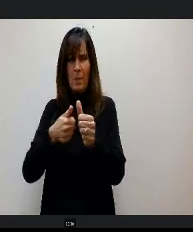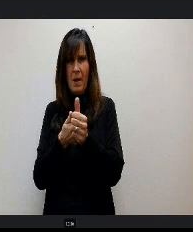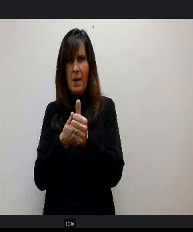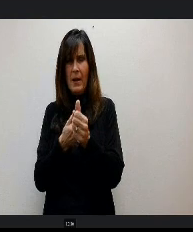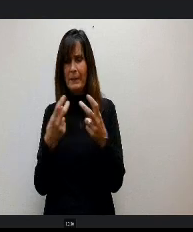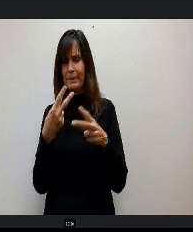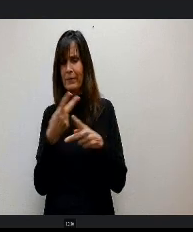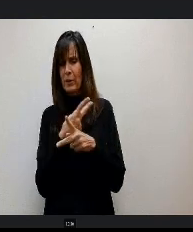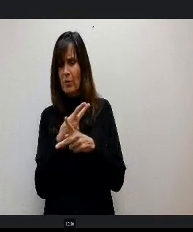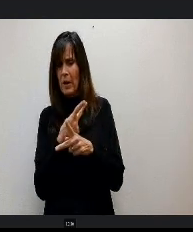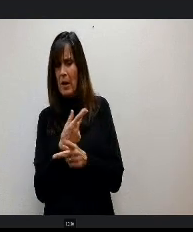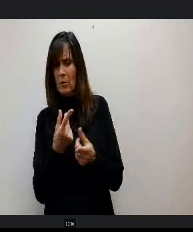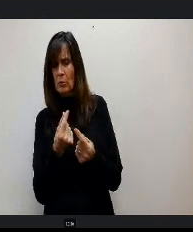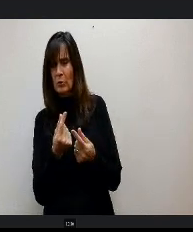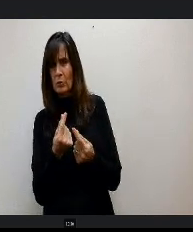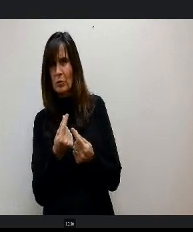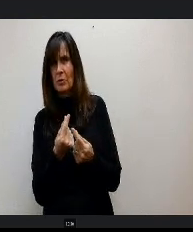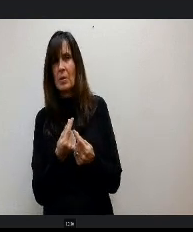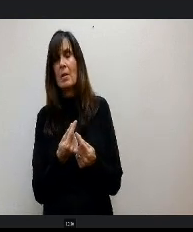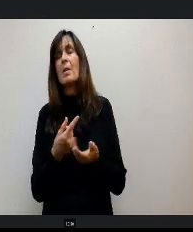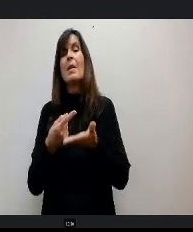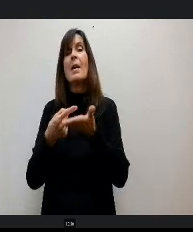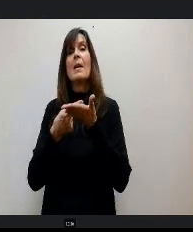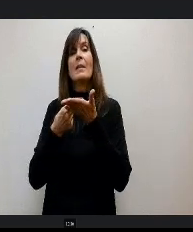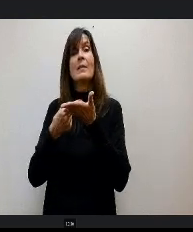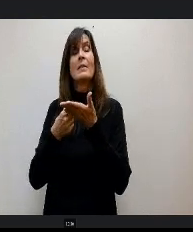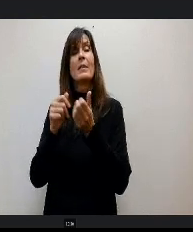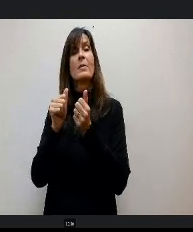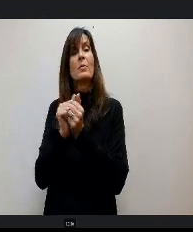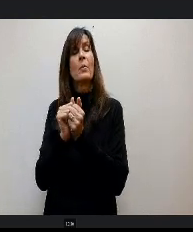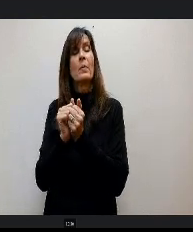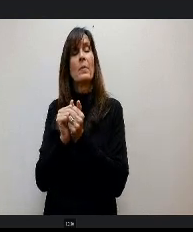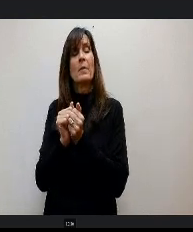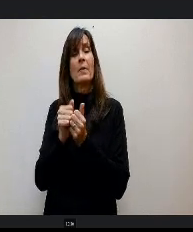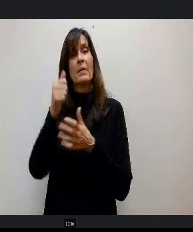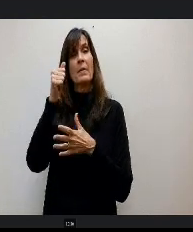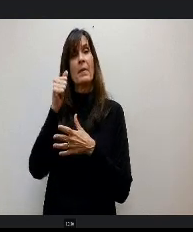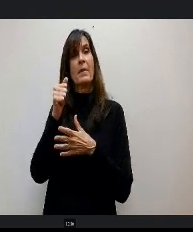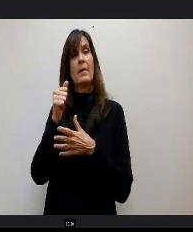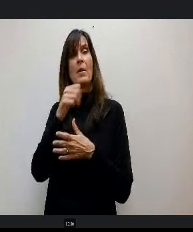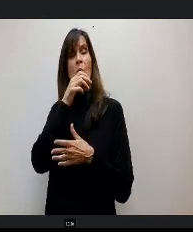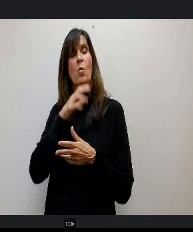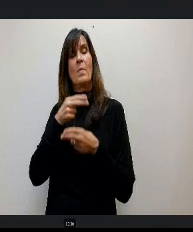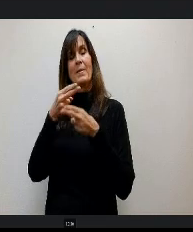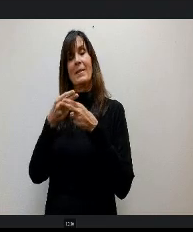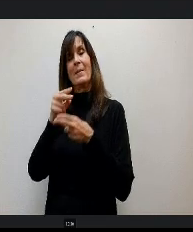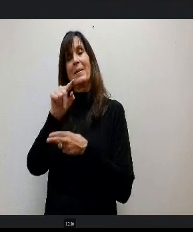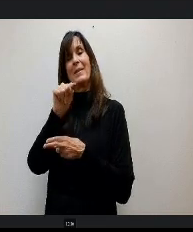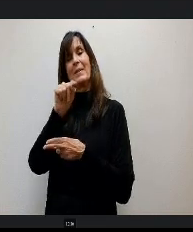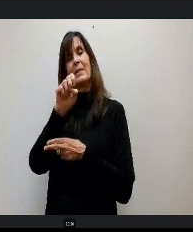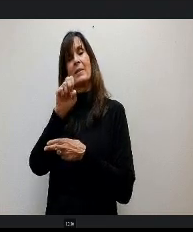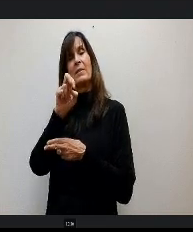talked to the educator, who will speak after me? Teresa McDonough, she said. Hey, I'm in this training. It's about